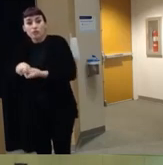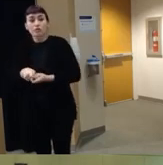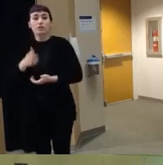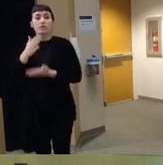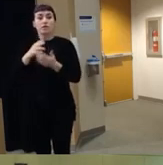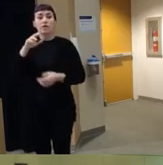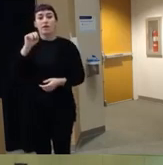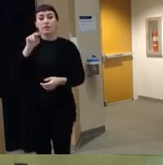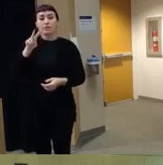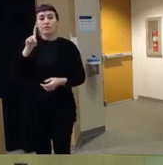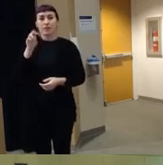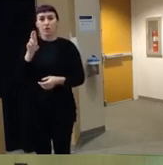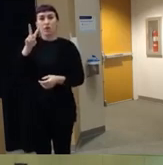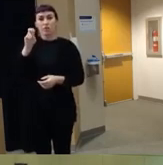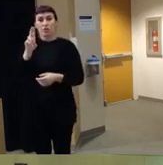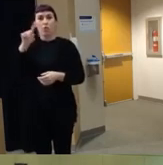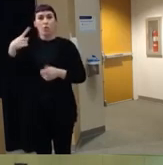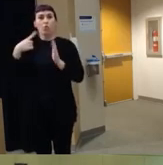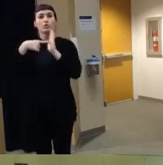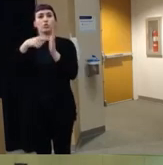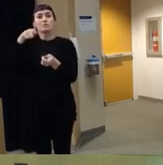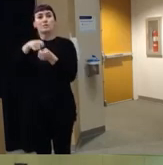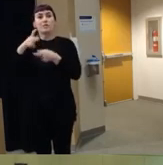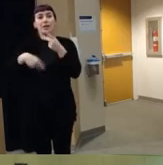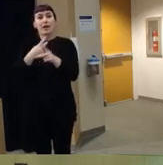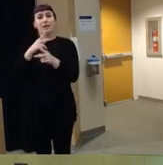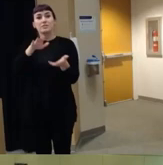variables are only collected for certain manners of death like for suicides there's a certain set